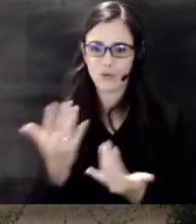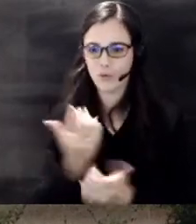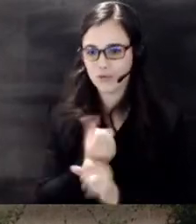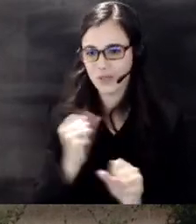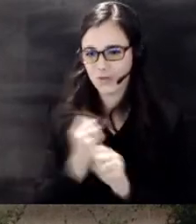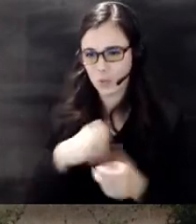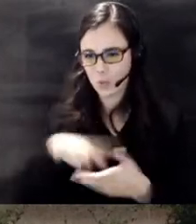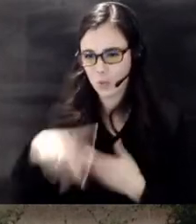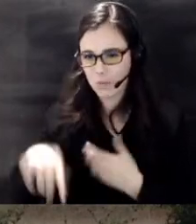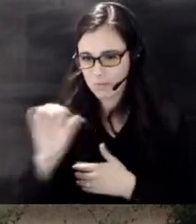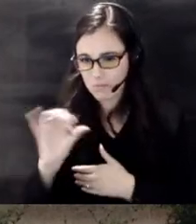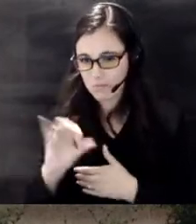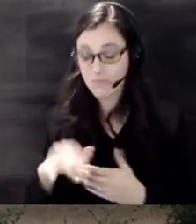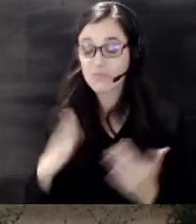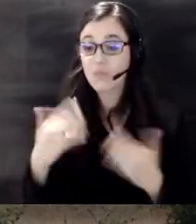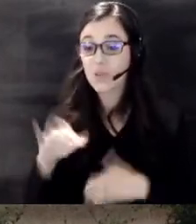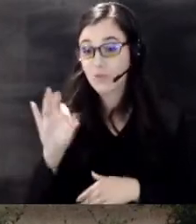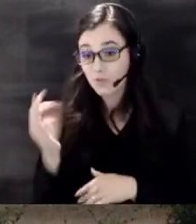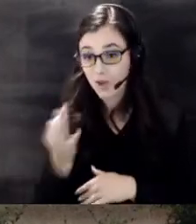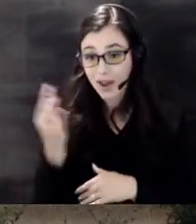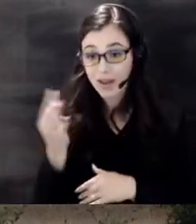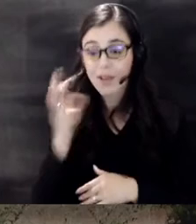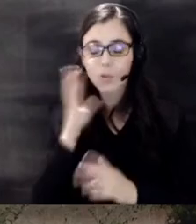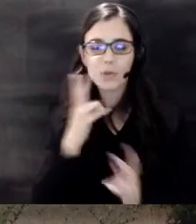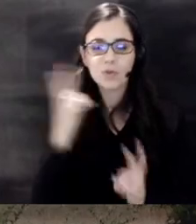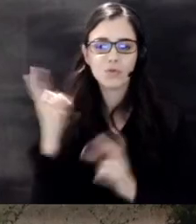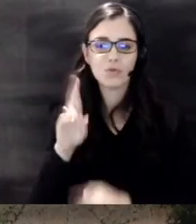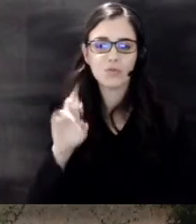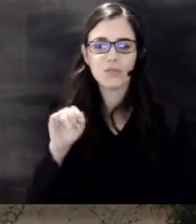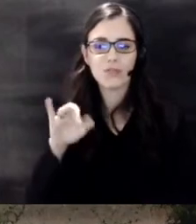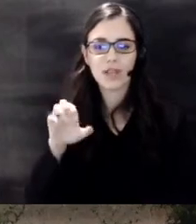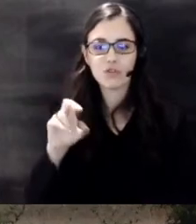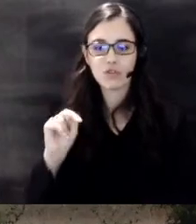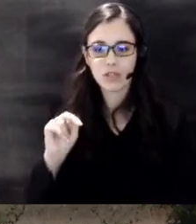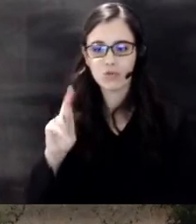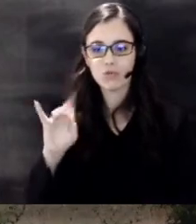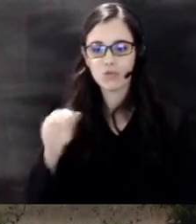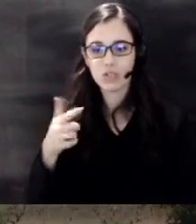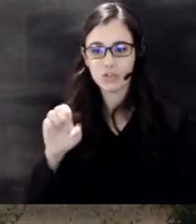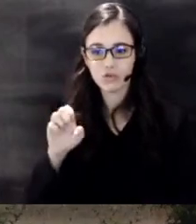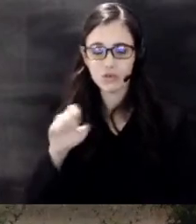Friday we'll be at reflection Ridge Senior Living Center any information additional information you